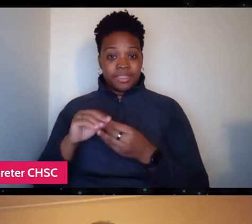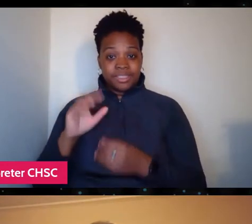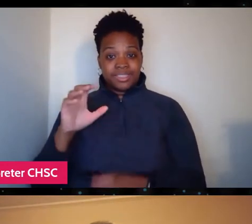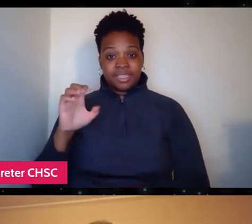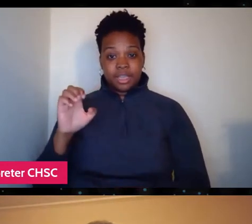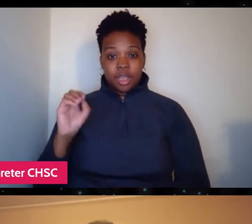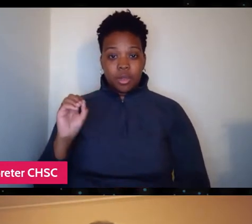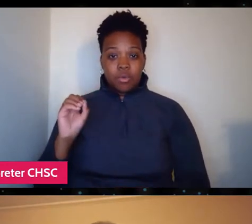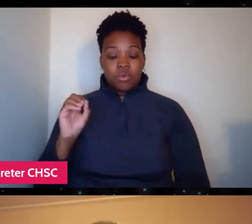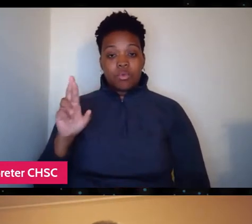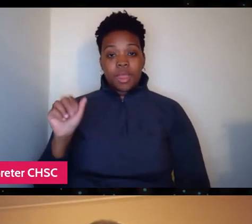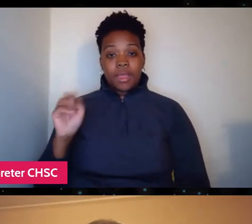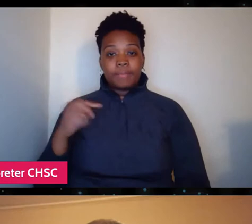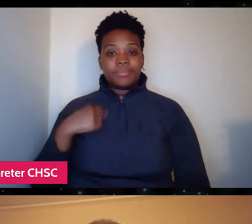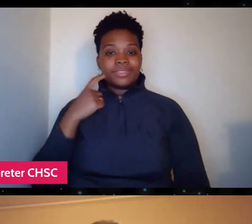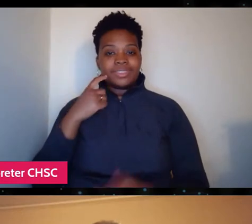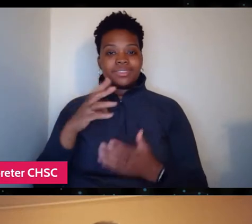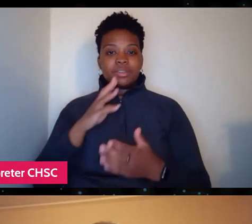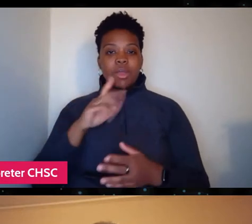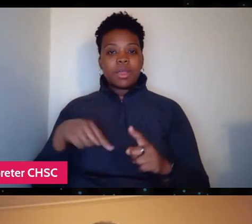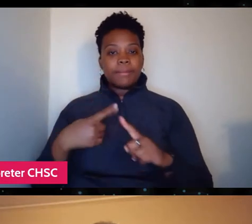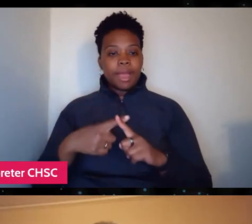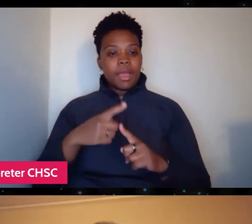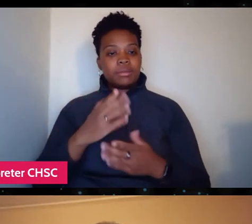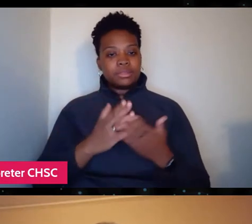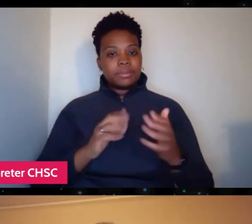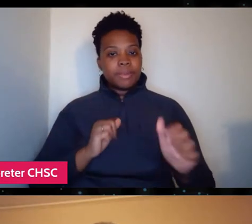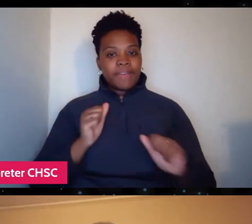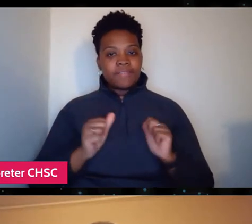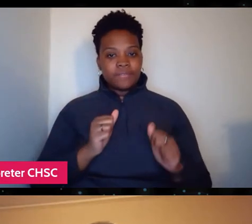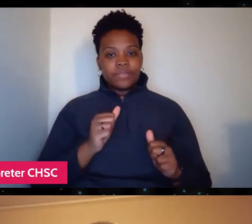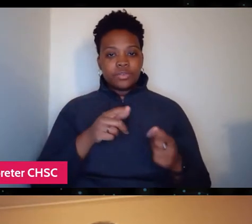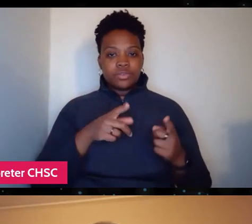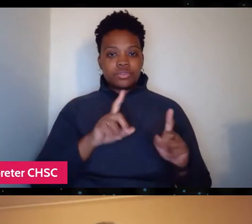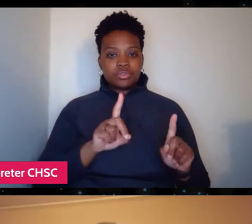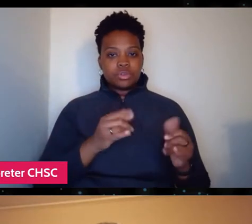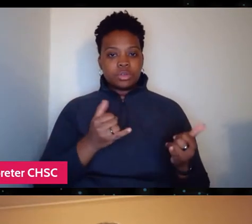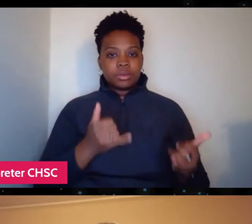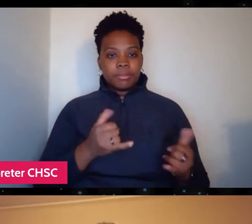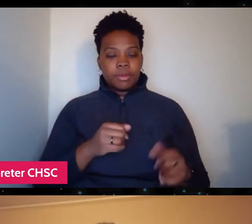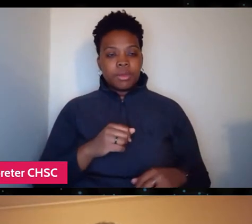about some of the promotional efforts where during, at the moment to, you know,